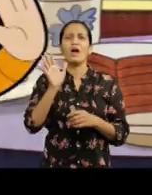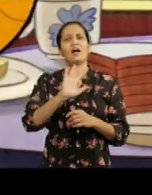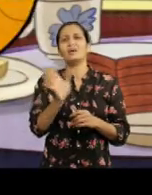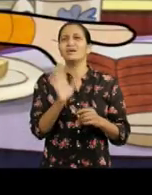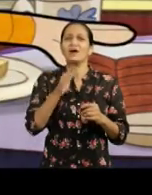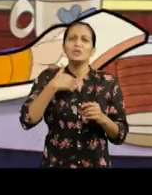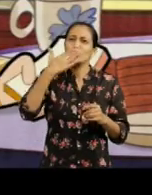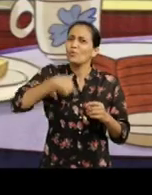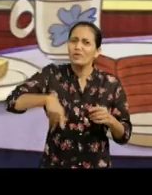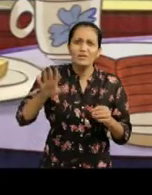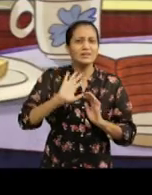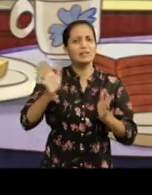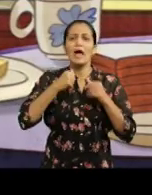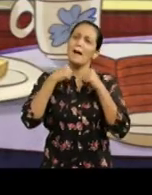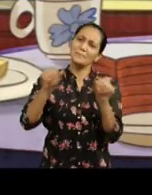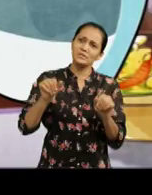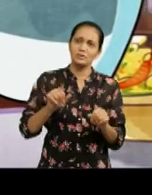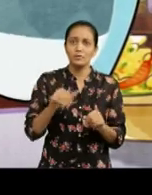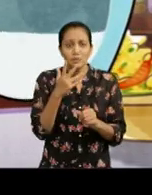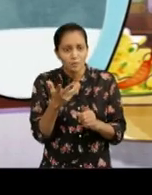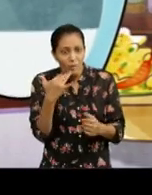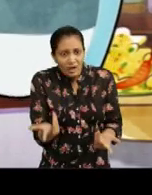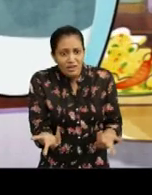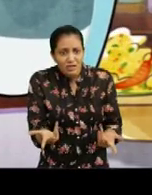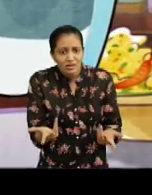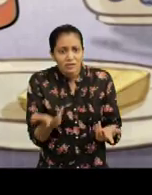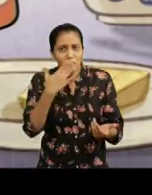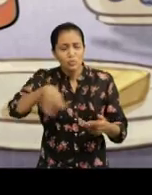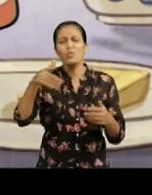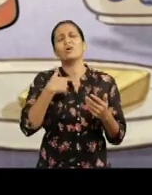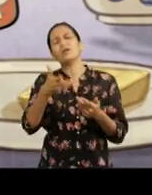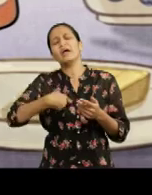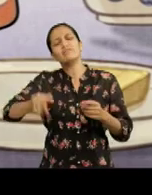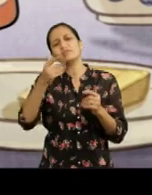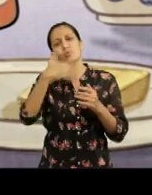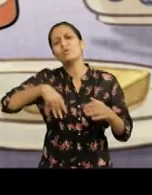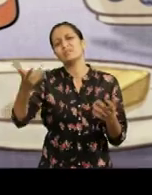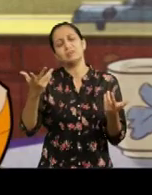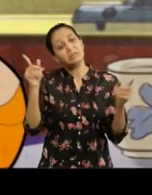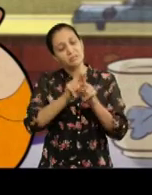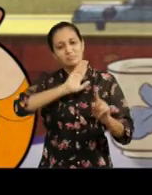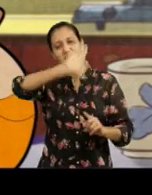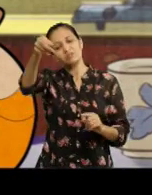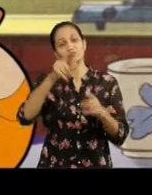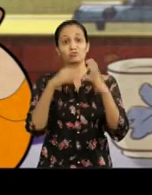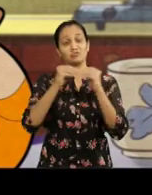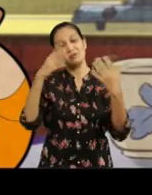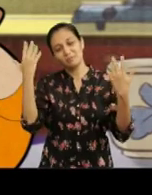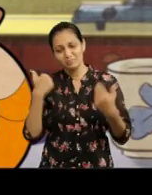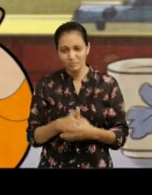No Maa, I am not going to school today. But why? Why do we go to school anyway? I am going directly to work, Maa.